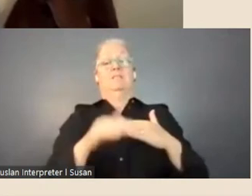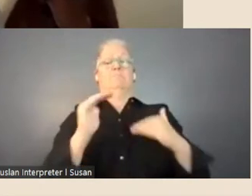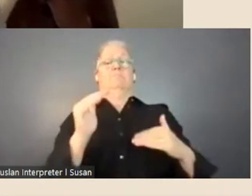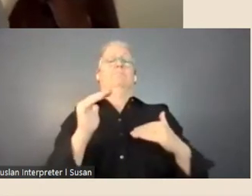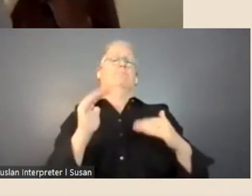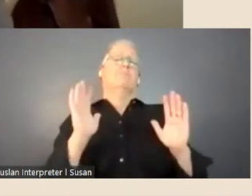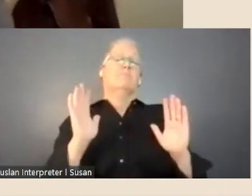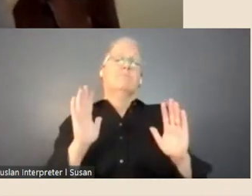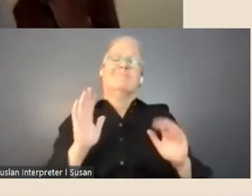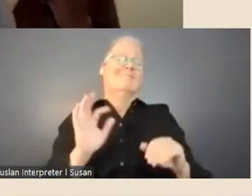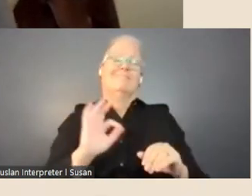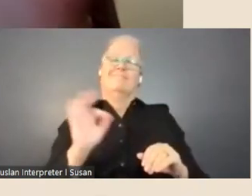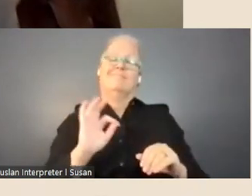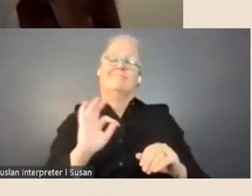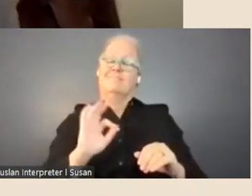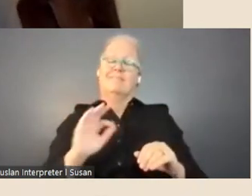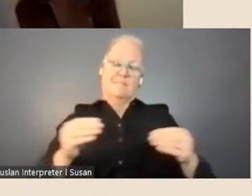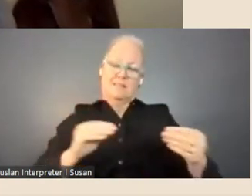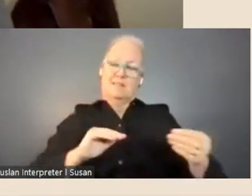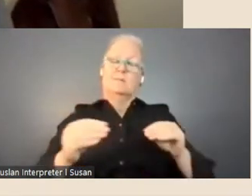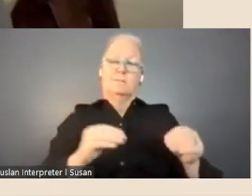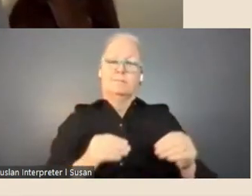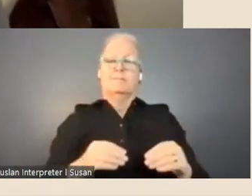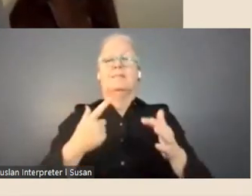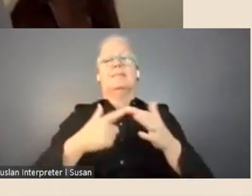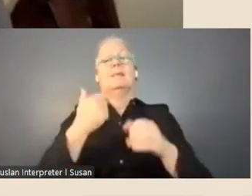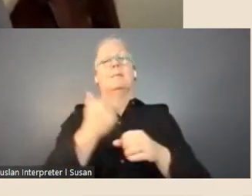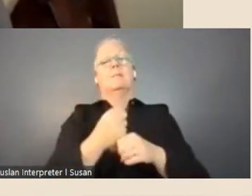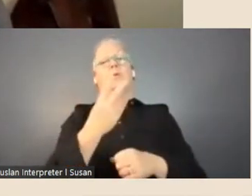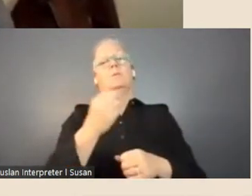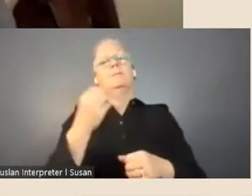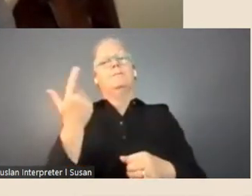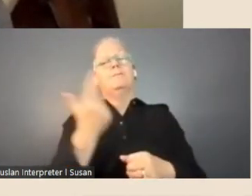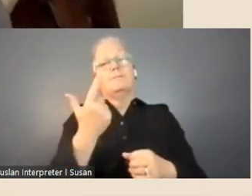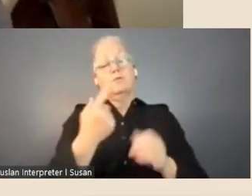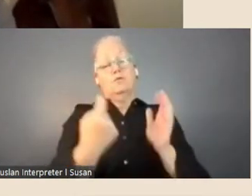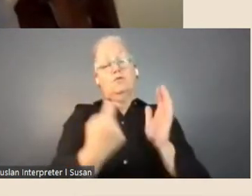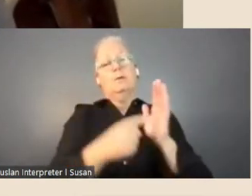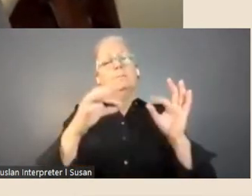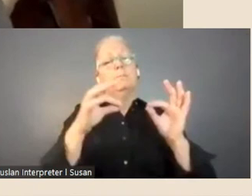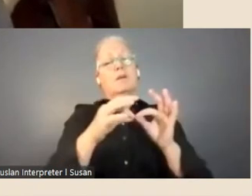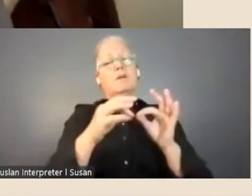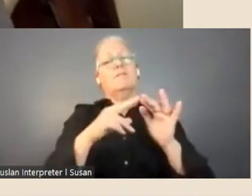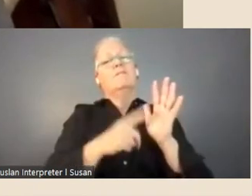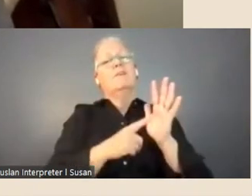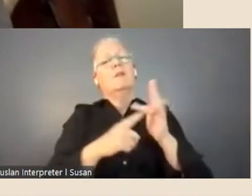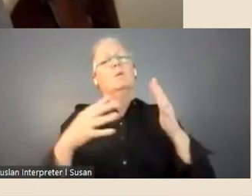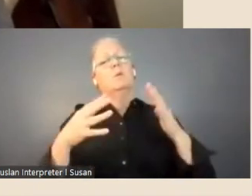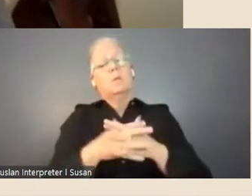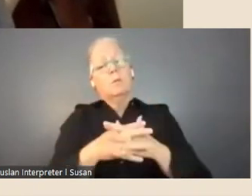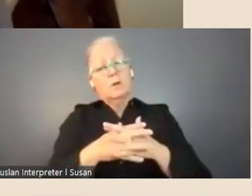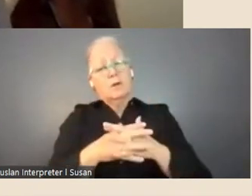So for example, the 2017 Redmond Barry Fellow, Luke Keogh's book 'The Wardian Case'